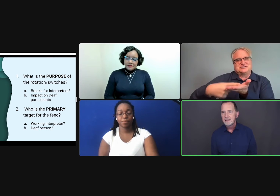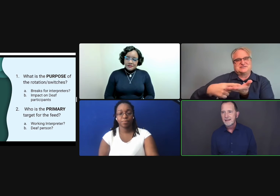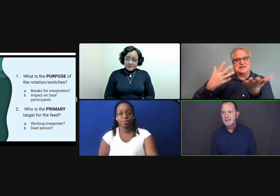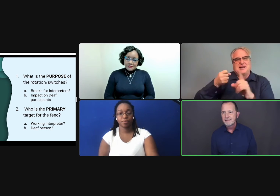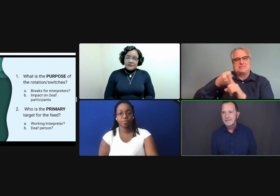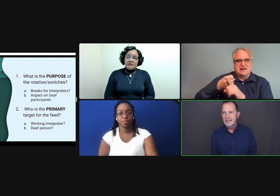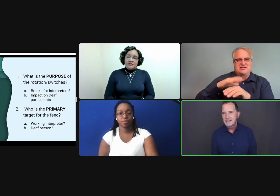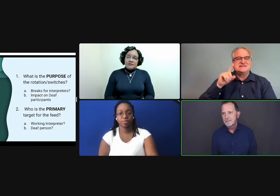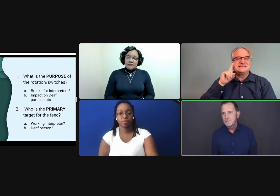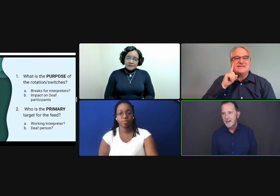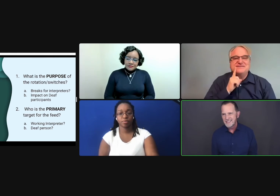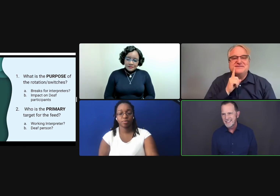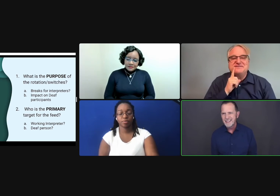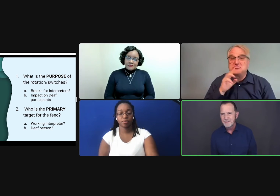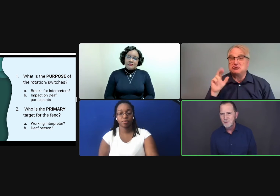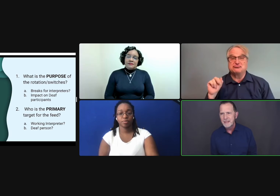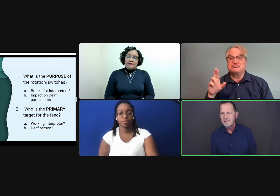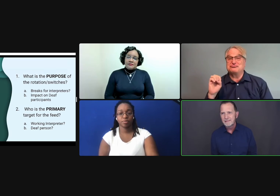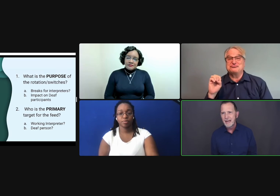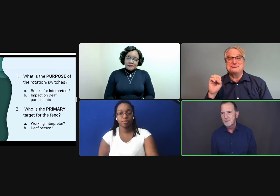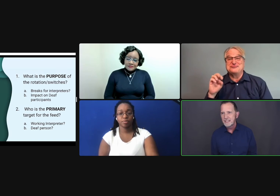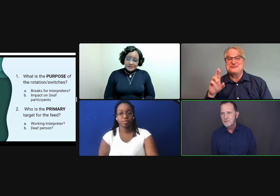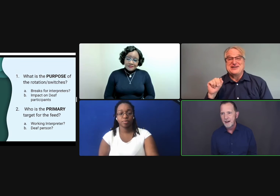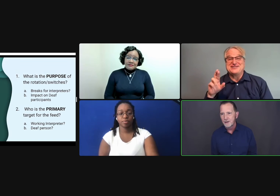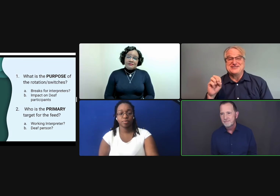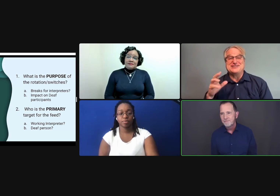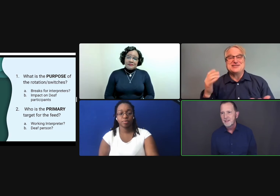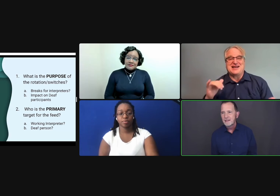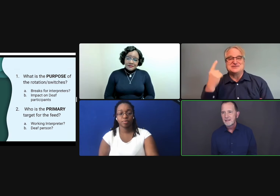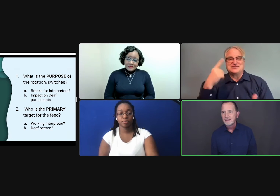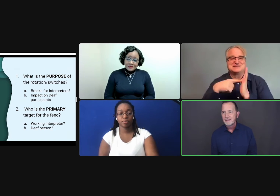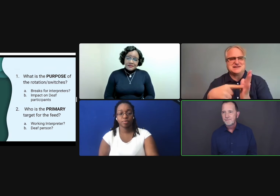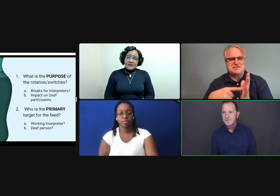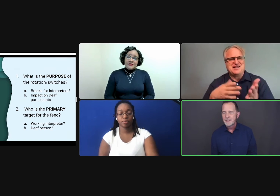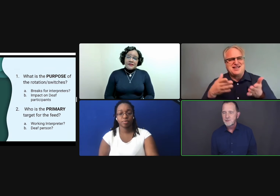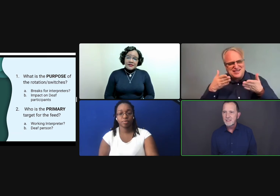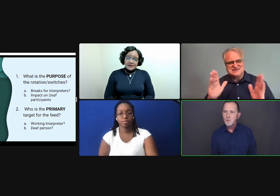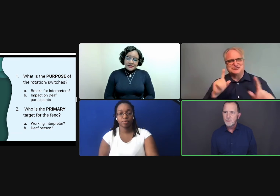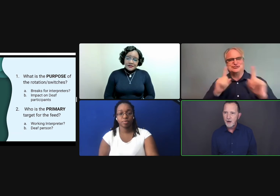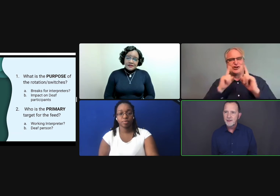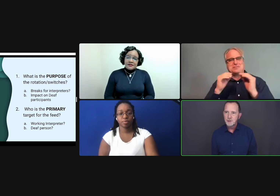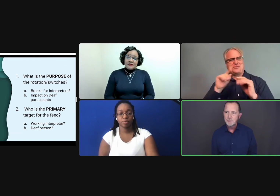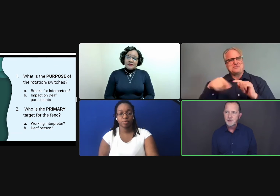And that's processing time that we can't really spare. It's really rare that interpreters